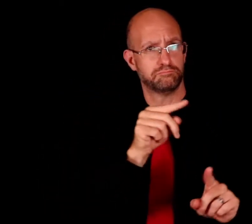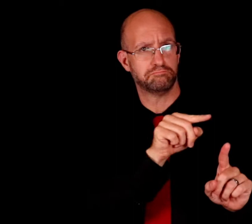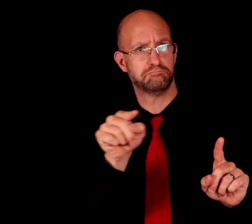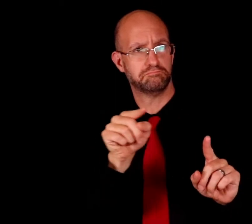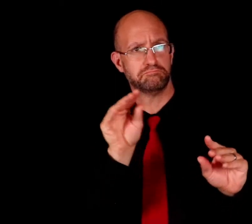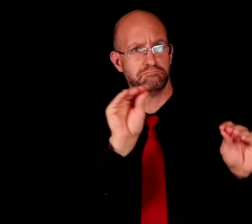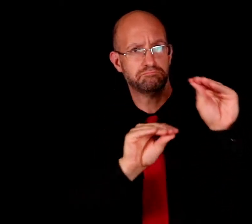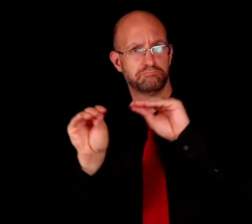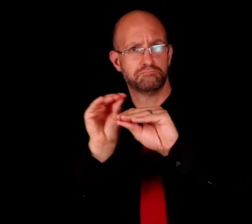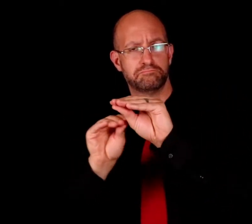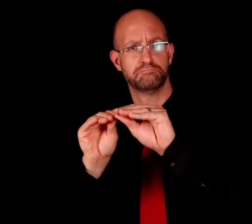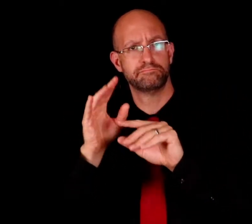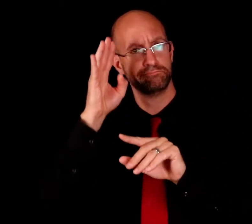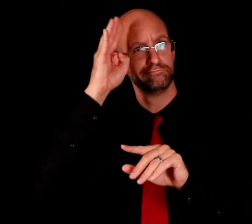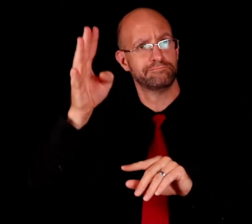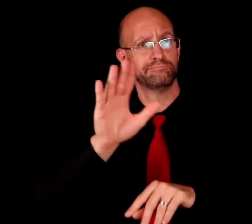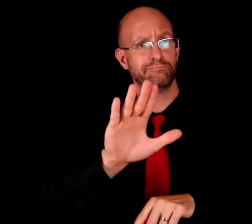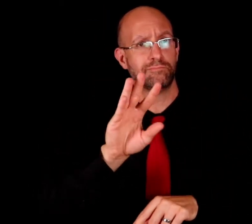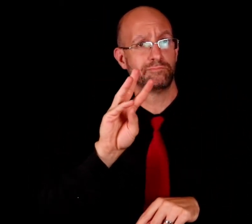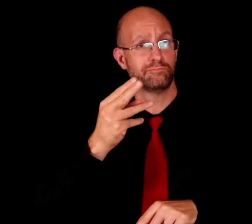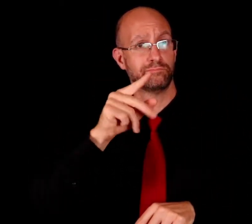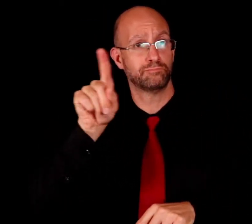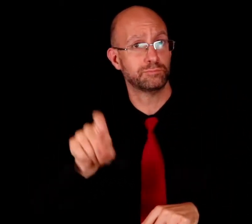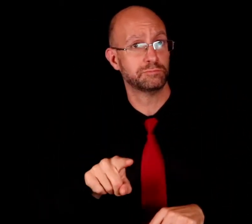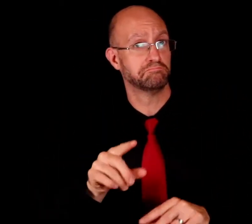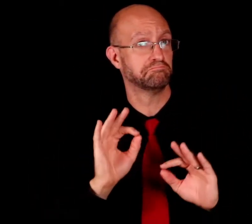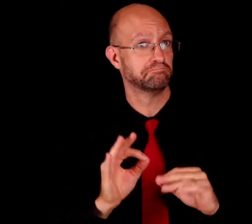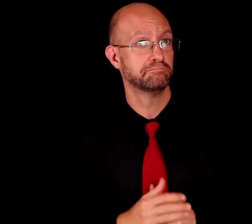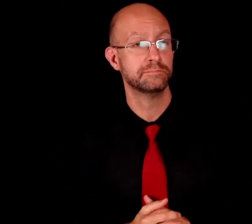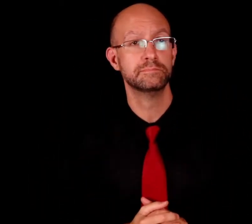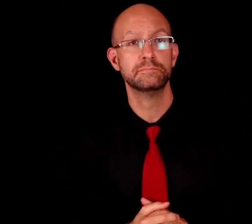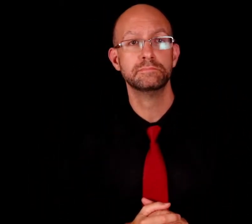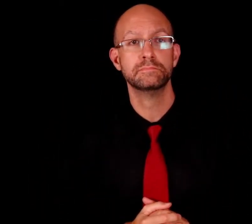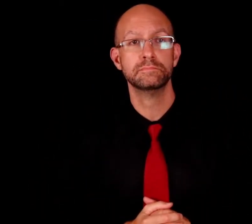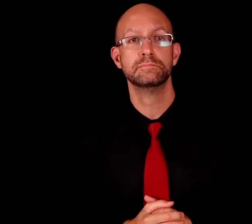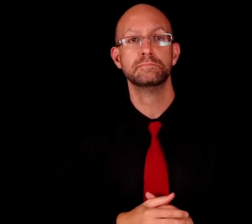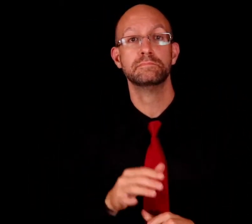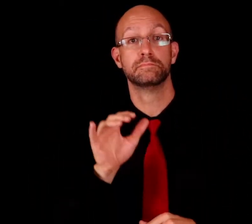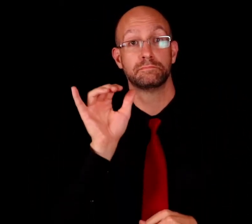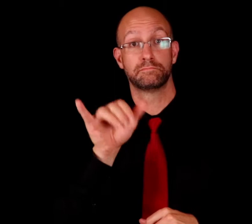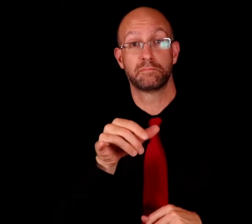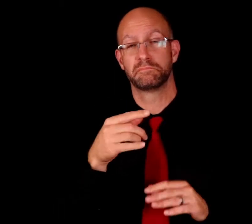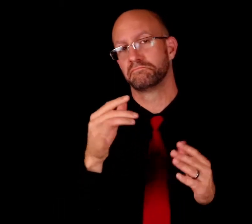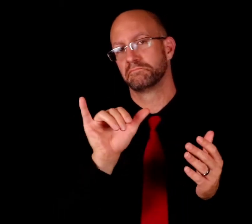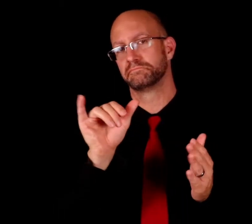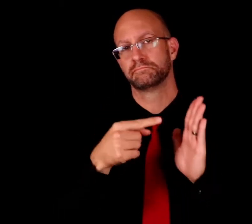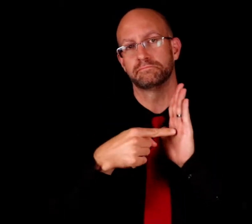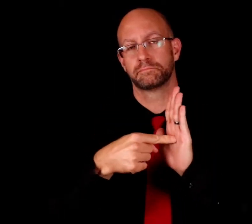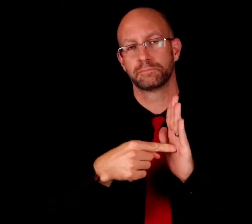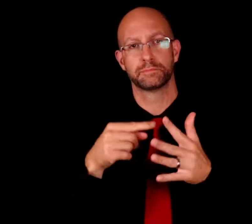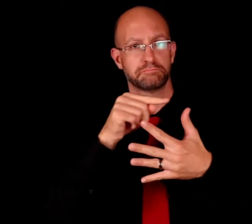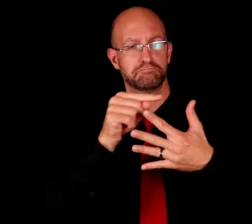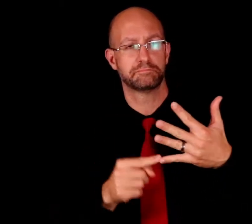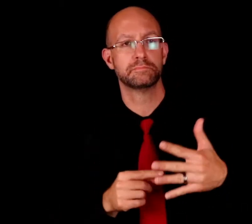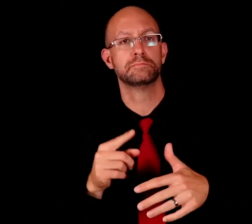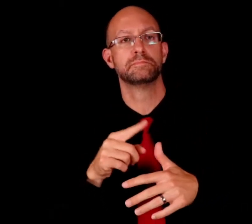Use the vocabulary from these two units to create your own question. Okay? So that's what I want you to do. Here are examples: